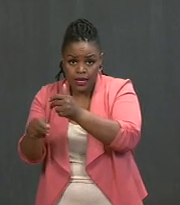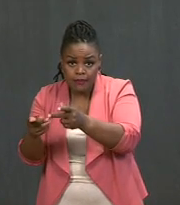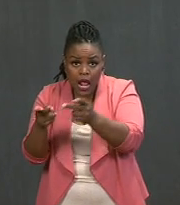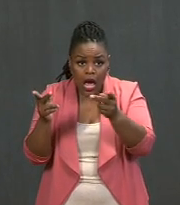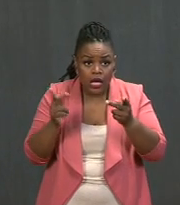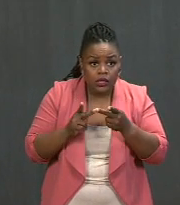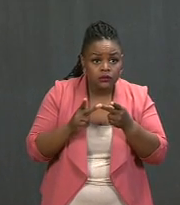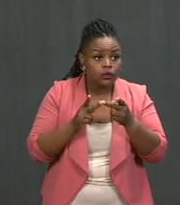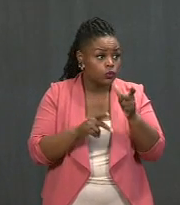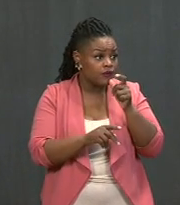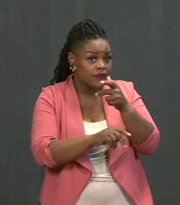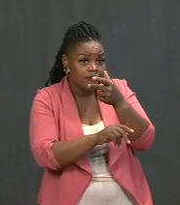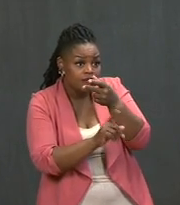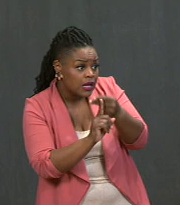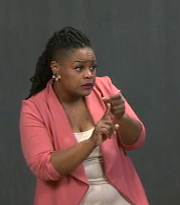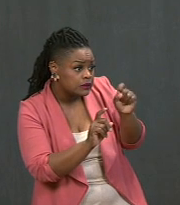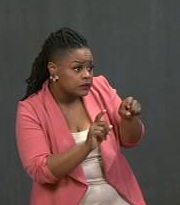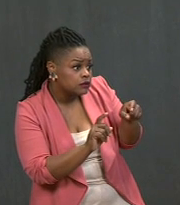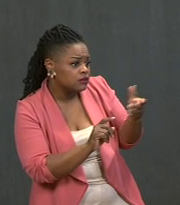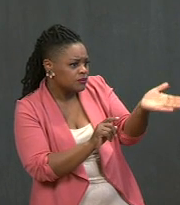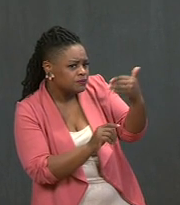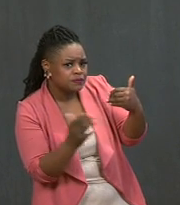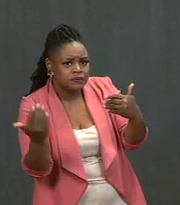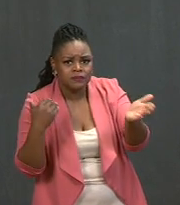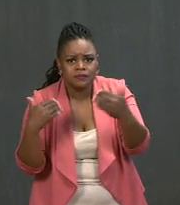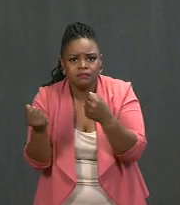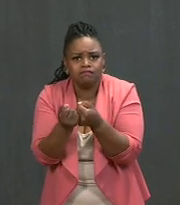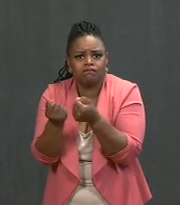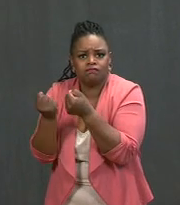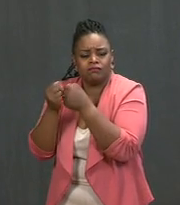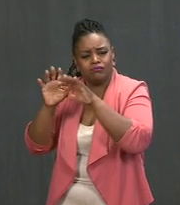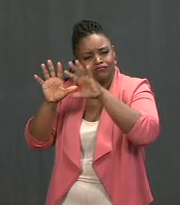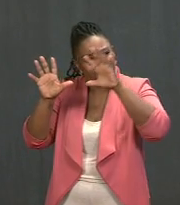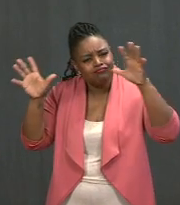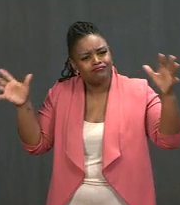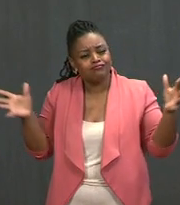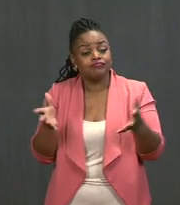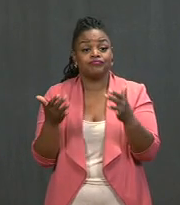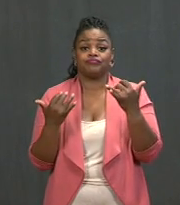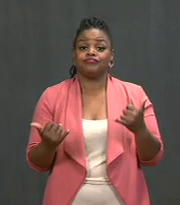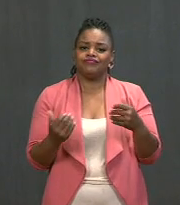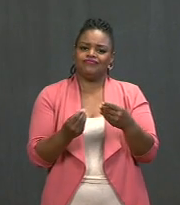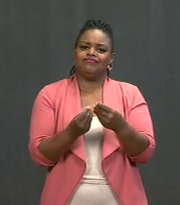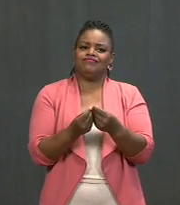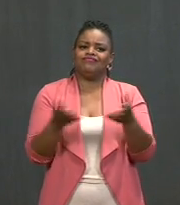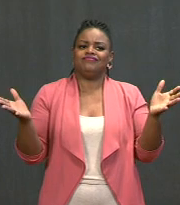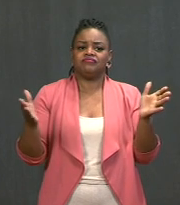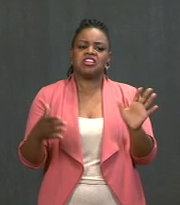creating more places to get vaccinated. And we're now administering an average of 3 million shots